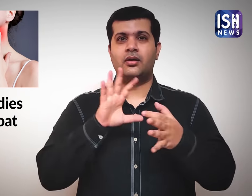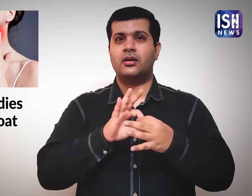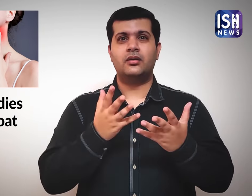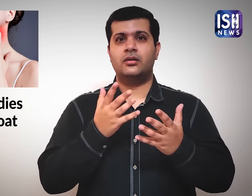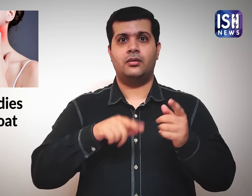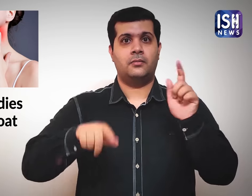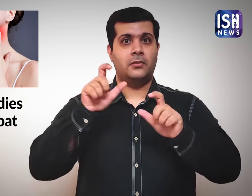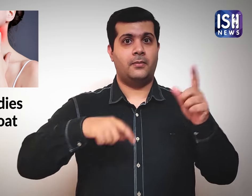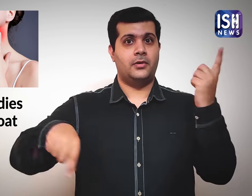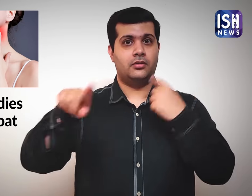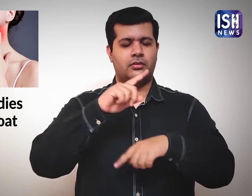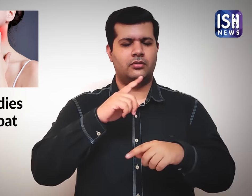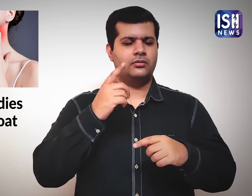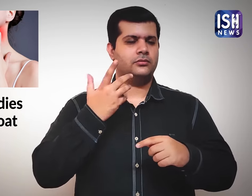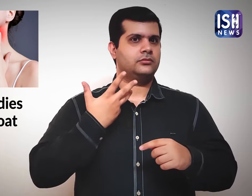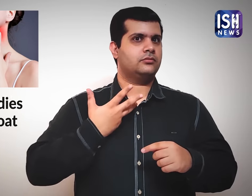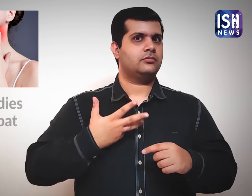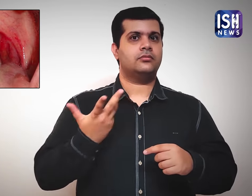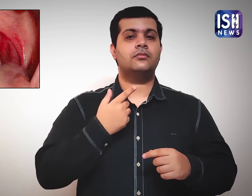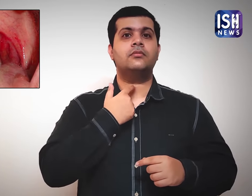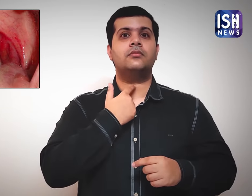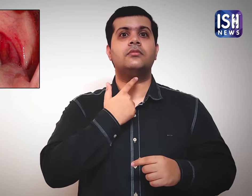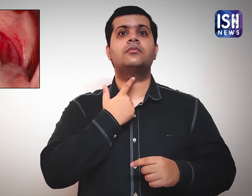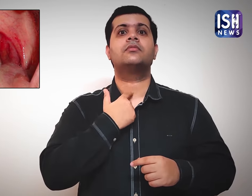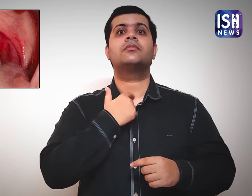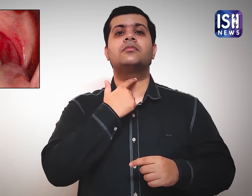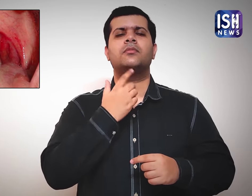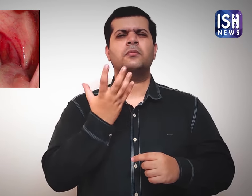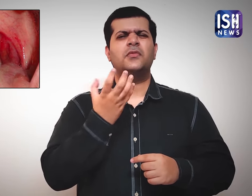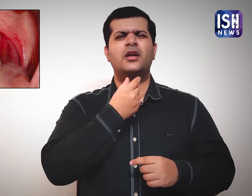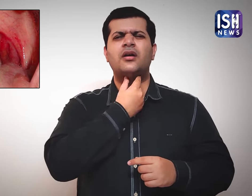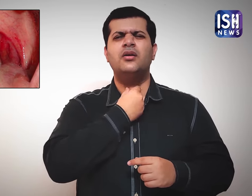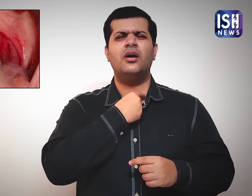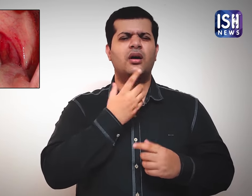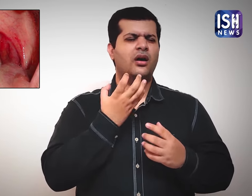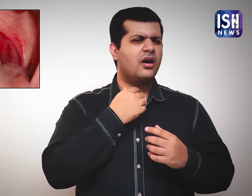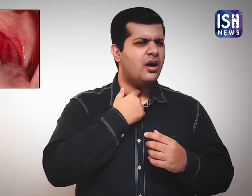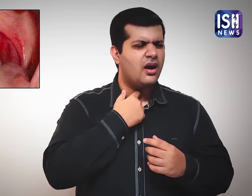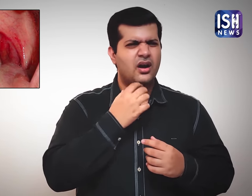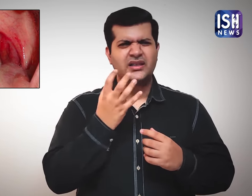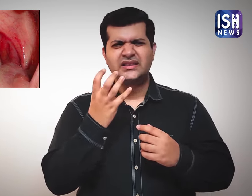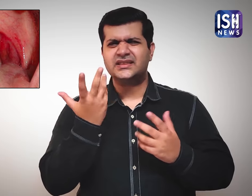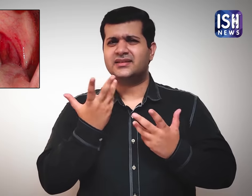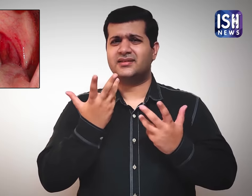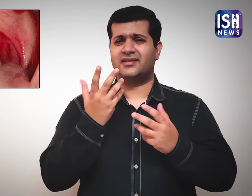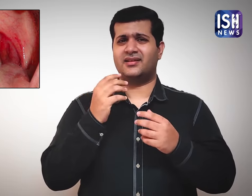During these months many suffer from sore throats.